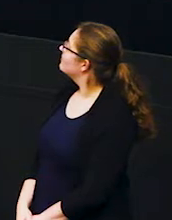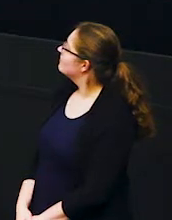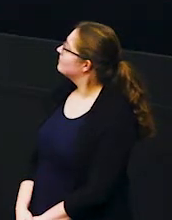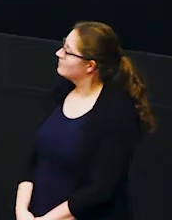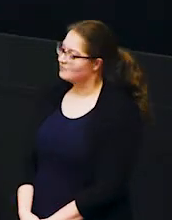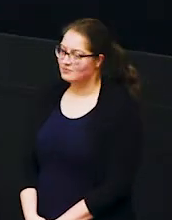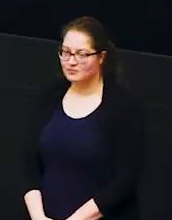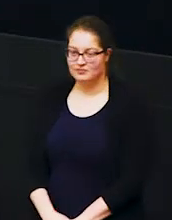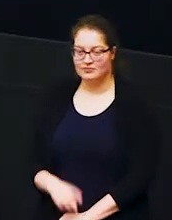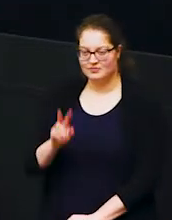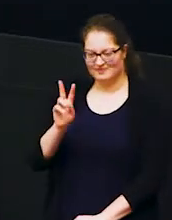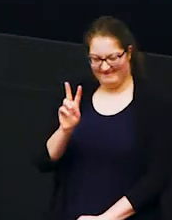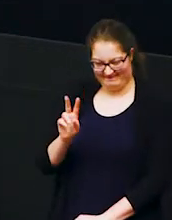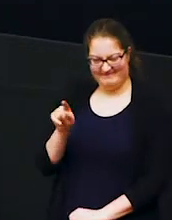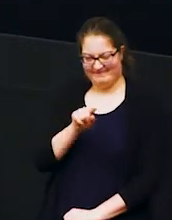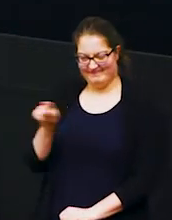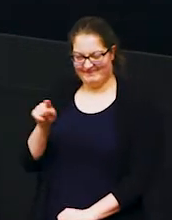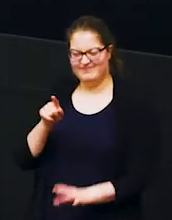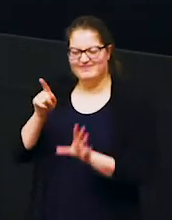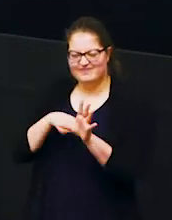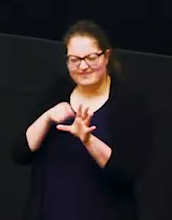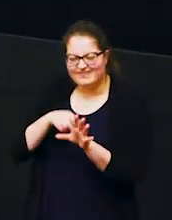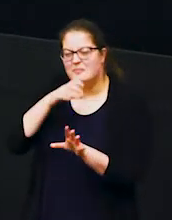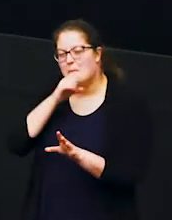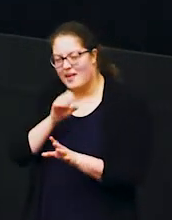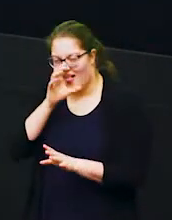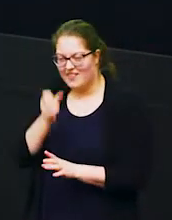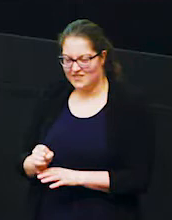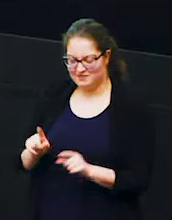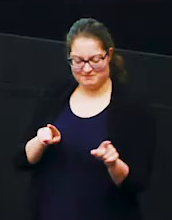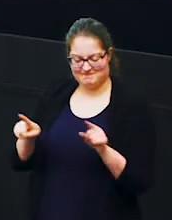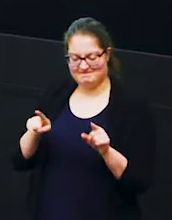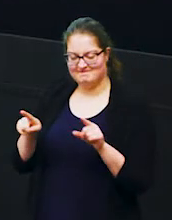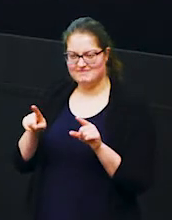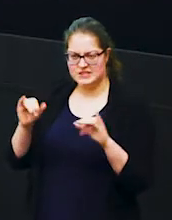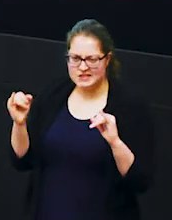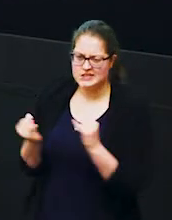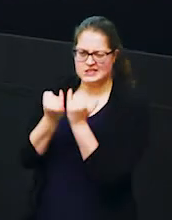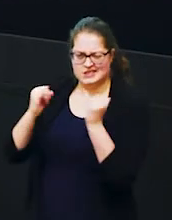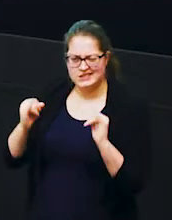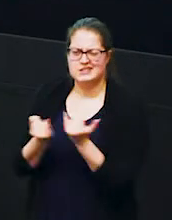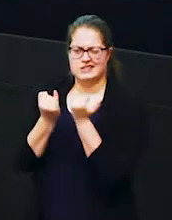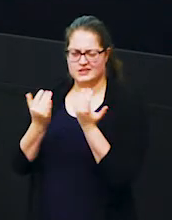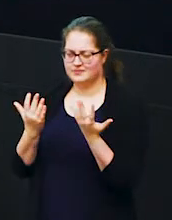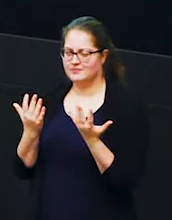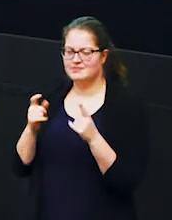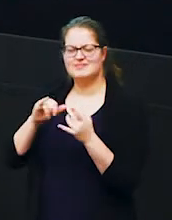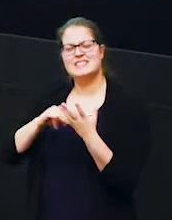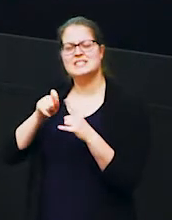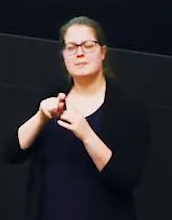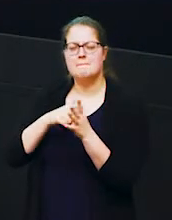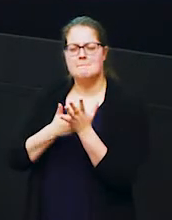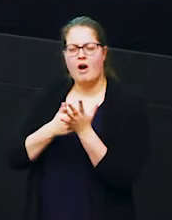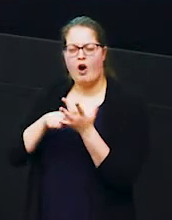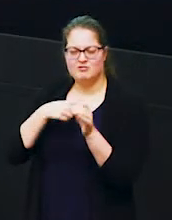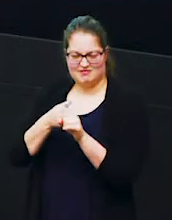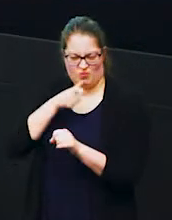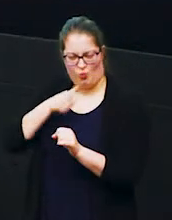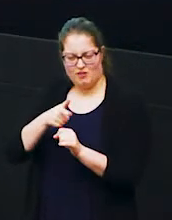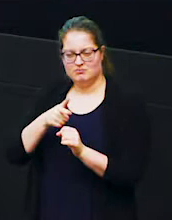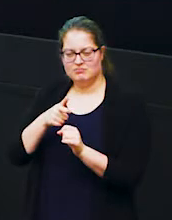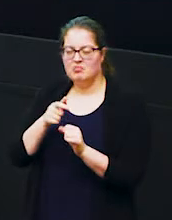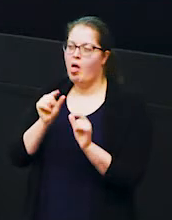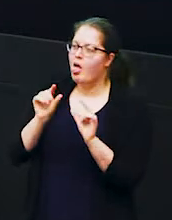so that was two young male elephants sparring so sparring is the name for a bit of you know